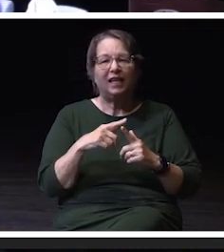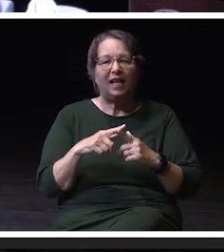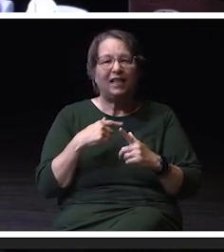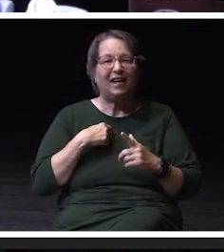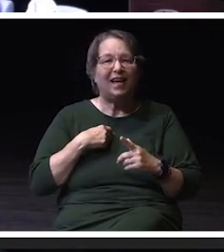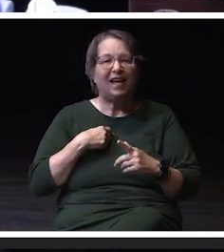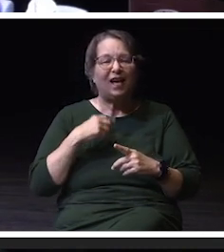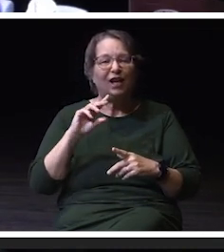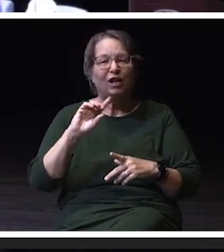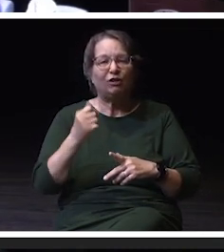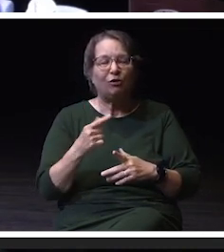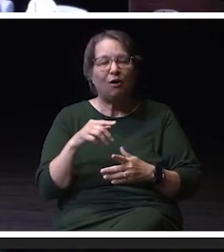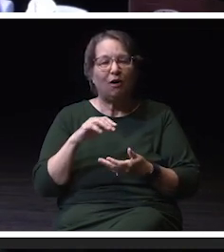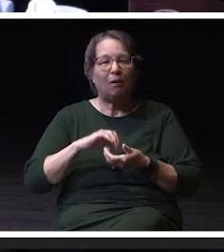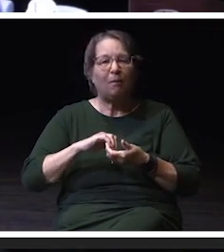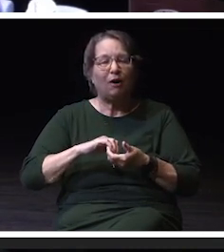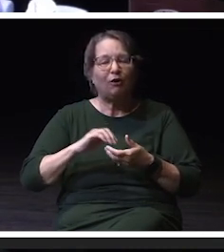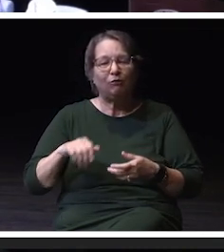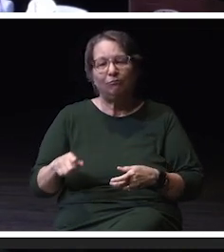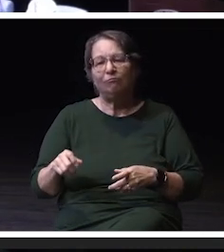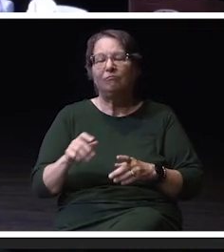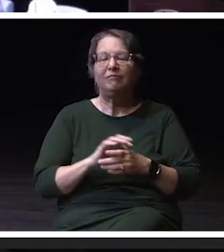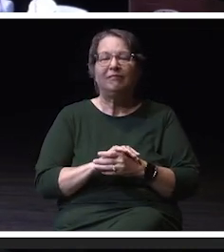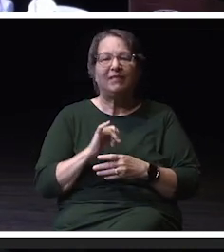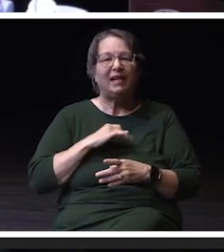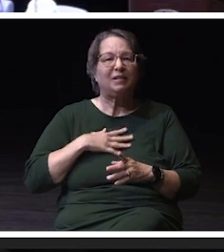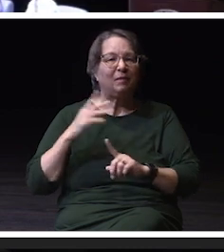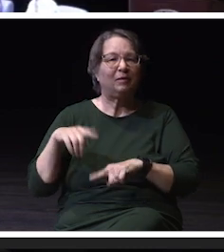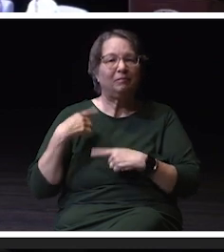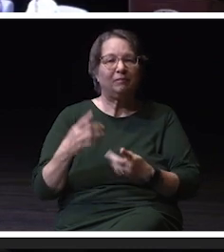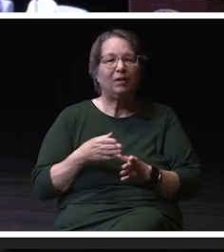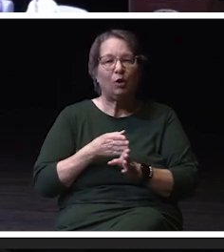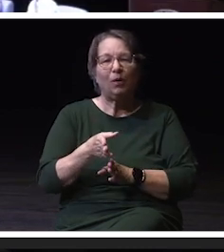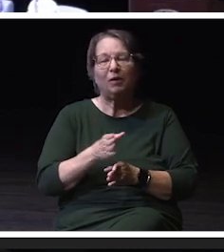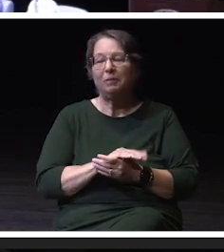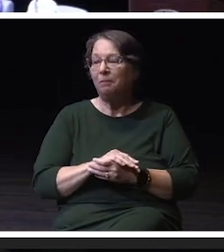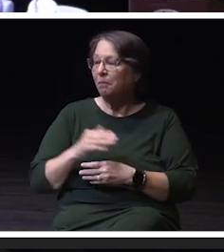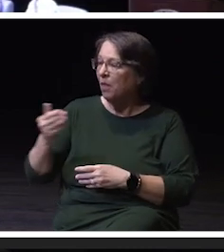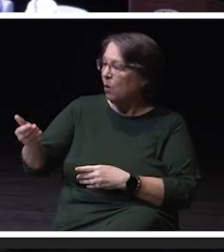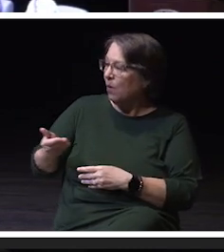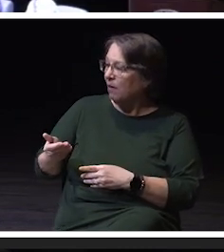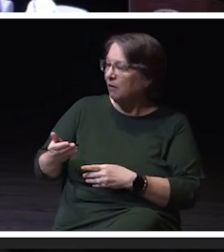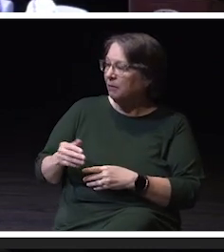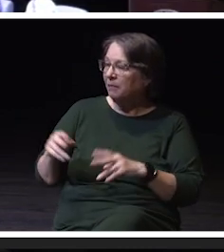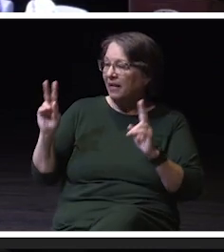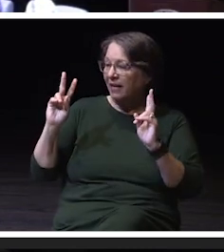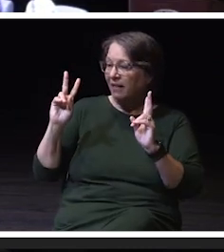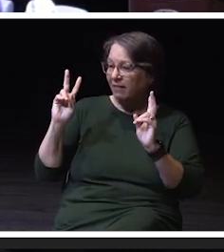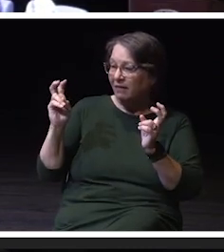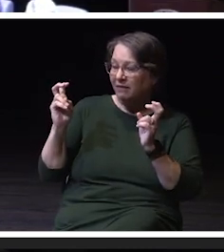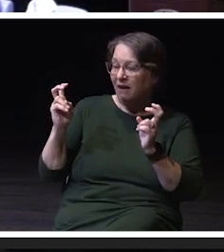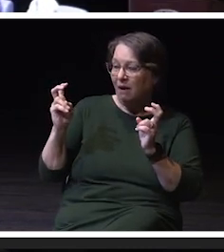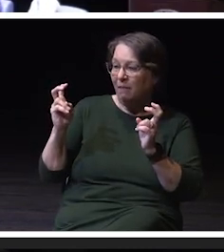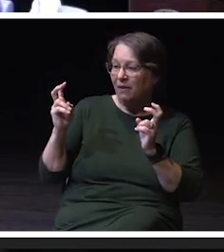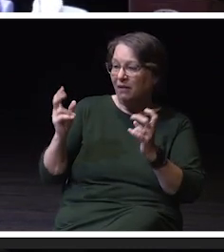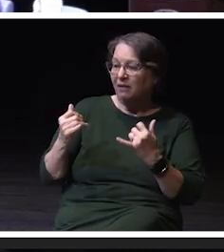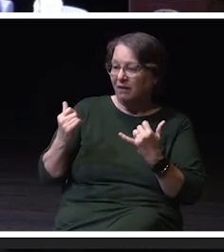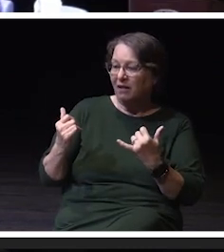So that's what my journey here has been like. So the topic we want to start with today, earlier this year, the Chancellor